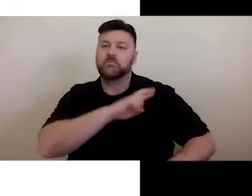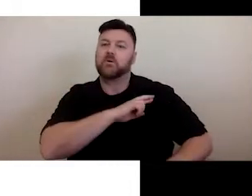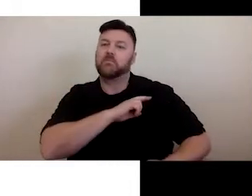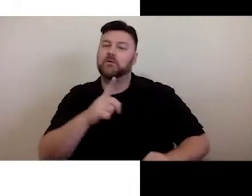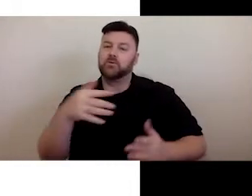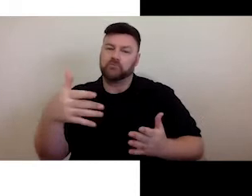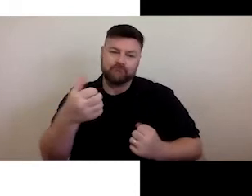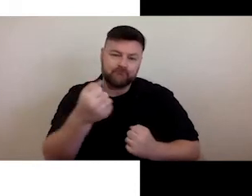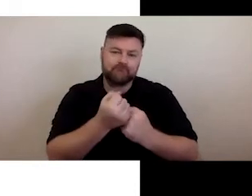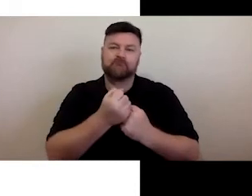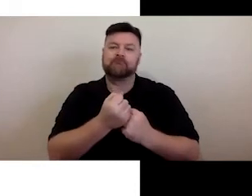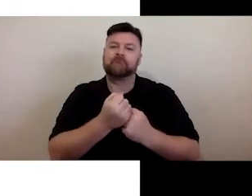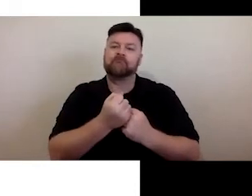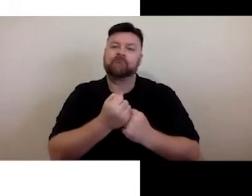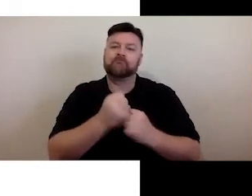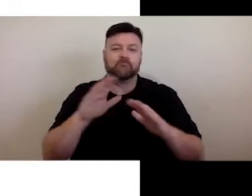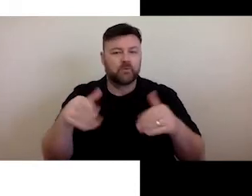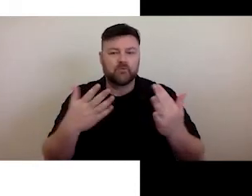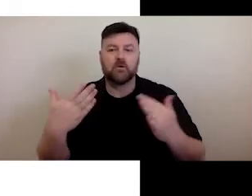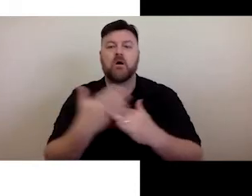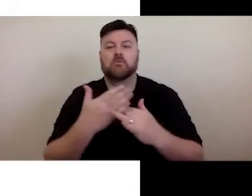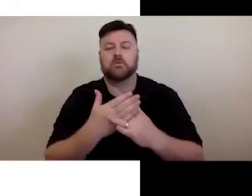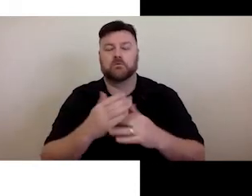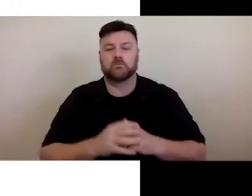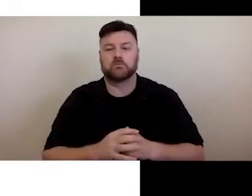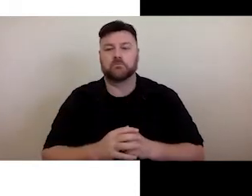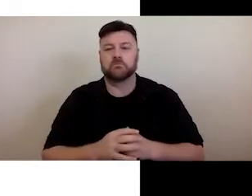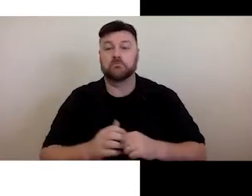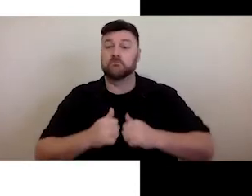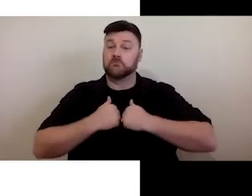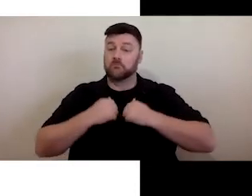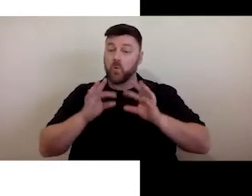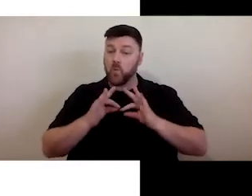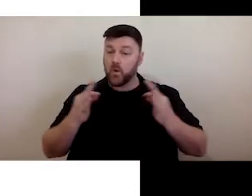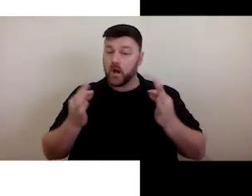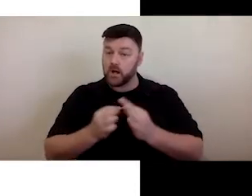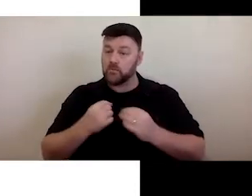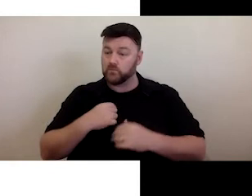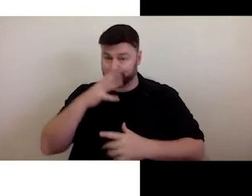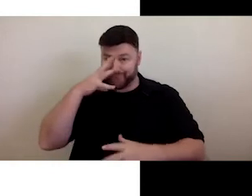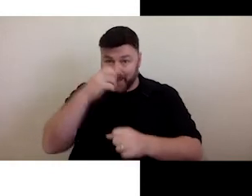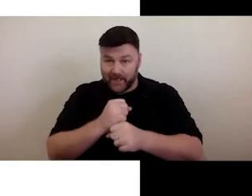At Access2Arts, we believe that everyone has an equal right to